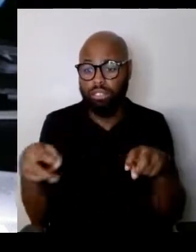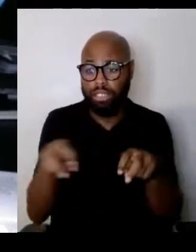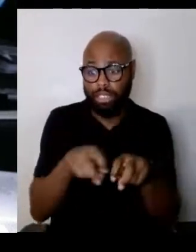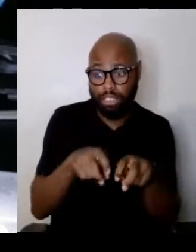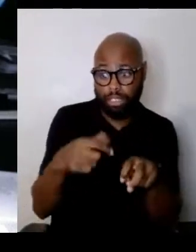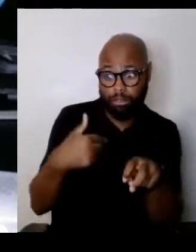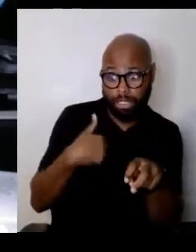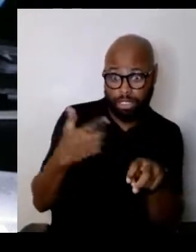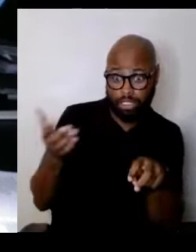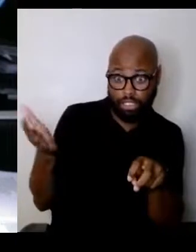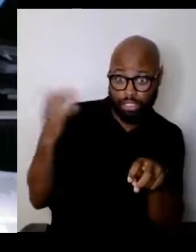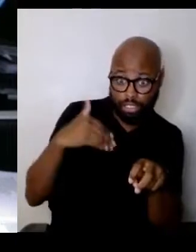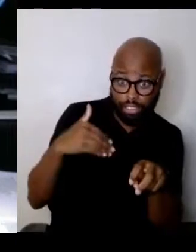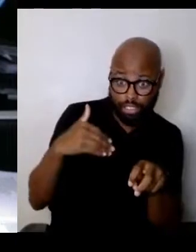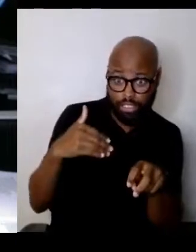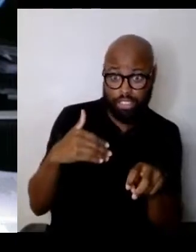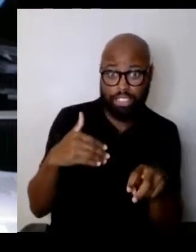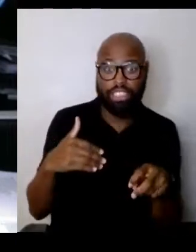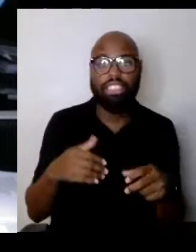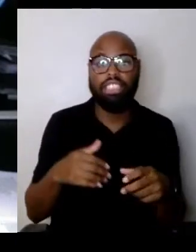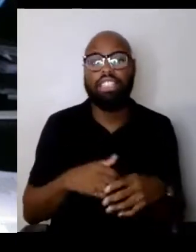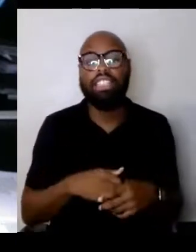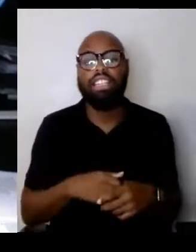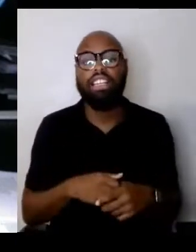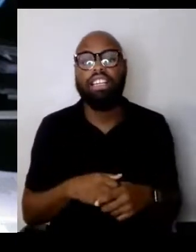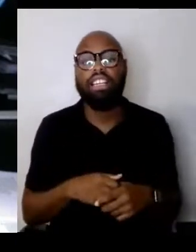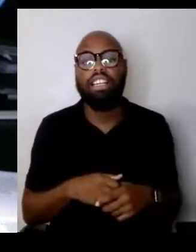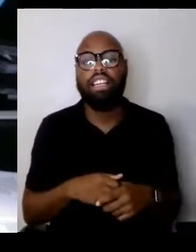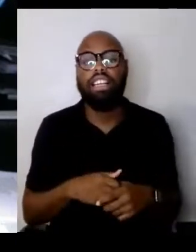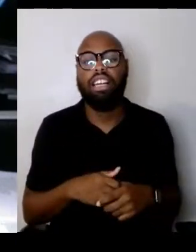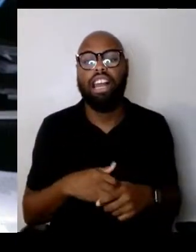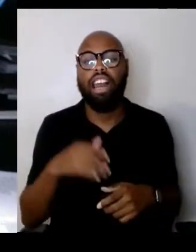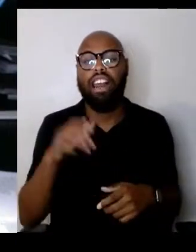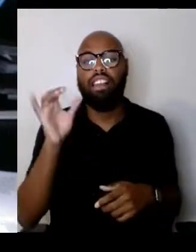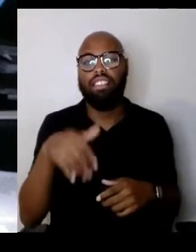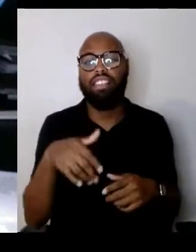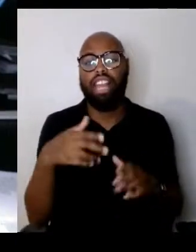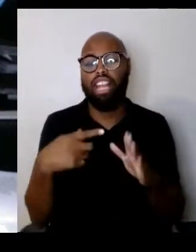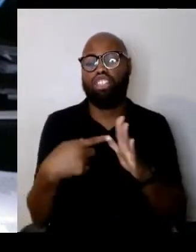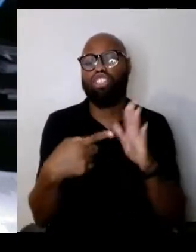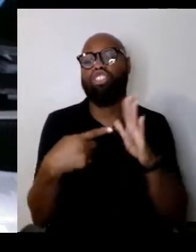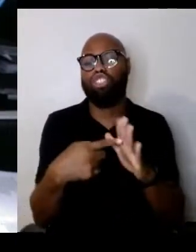Which you know, reflected their attitude that we're all alike